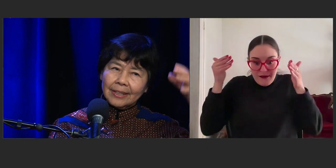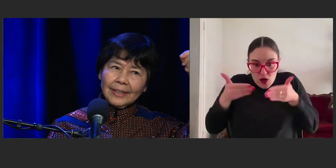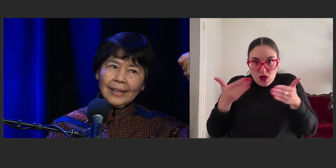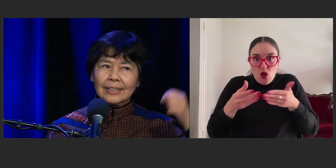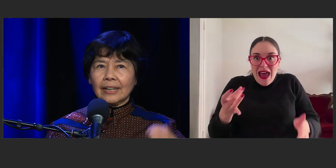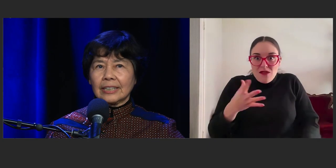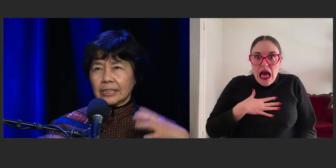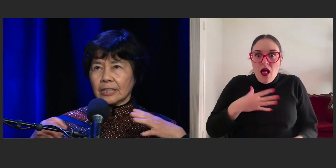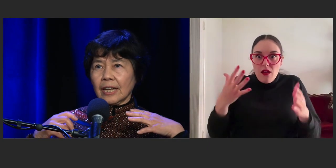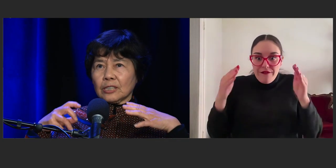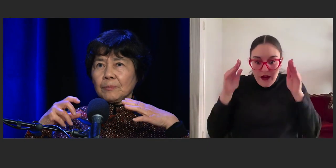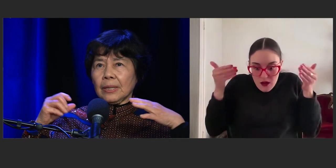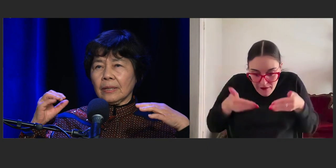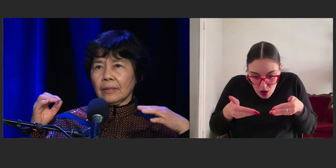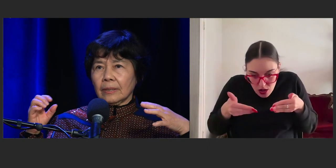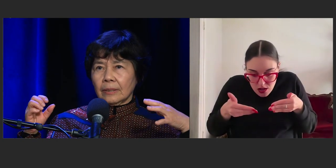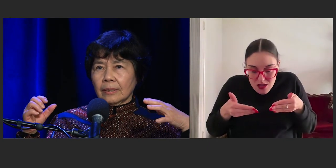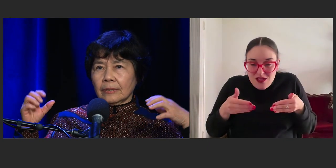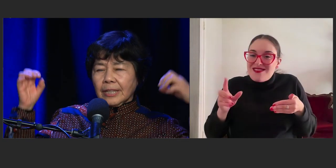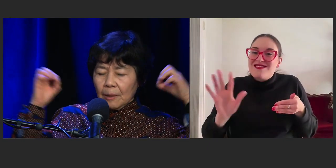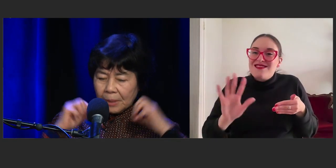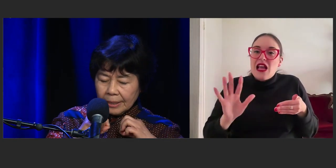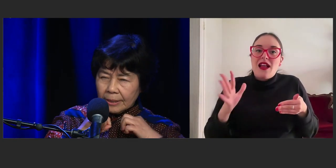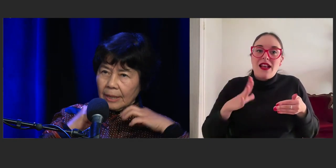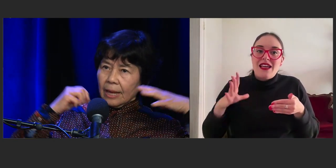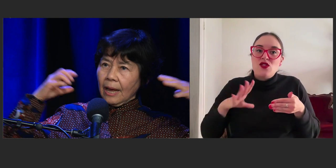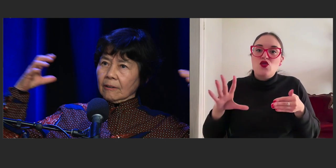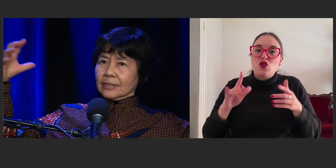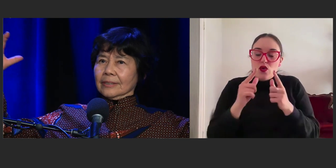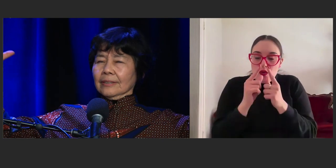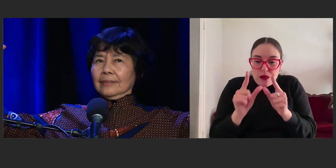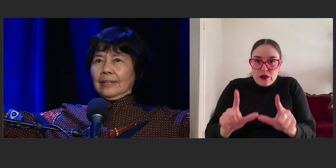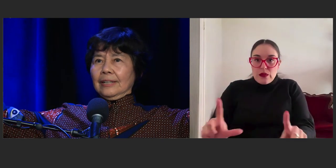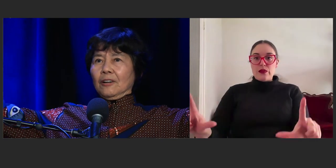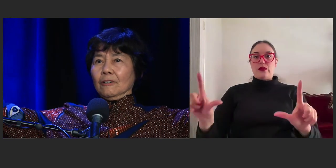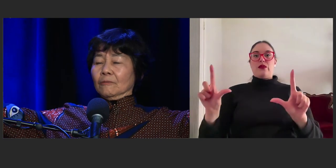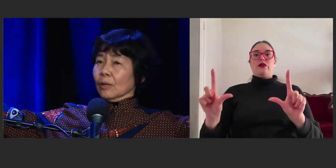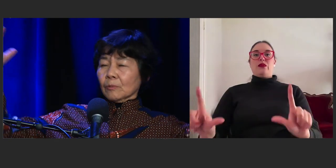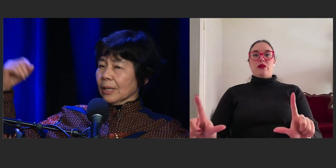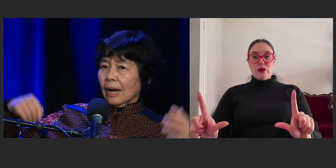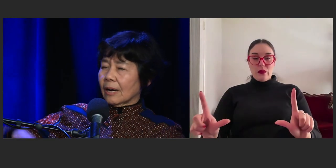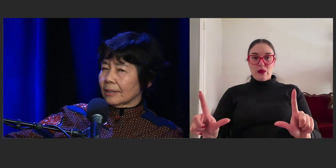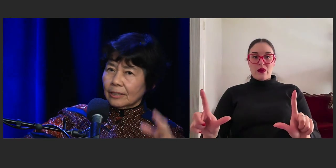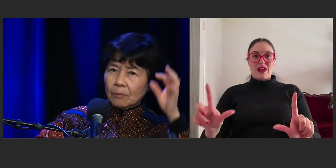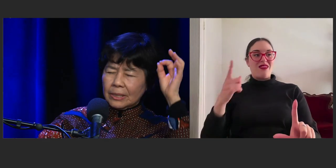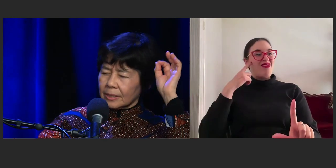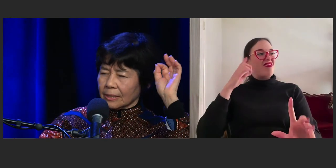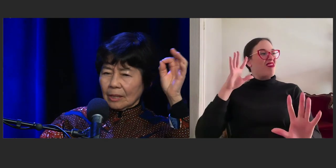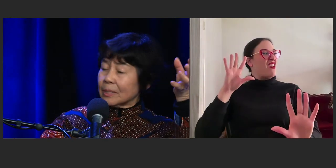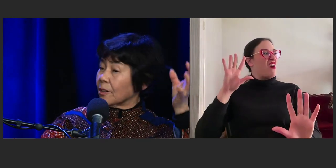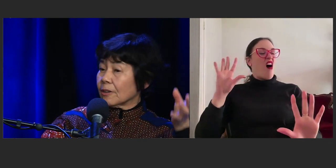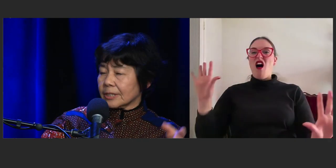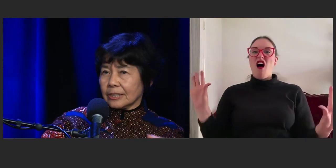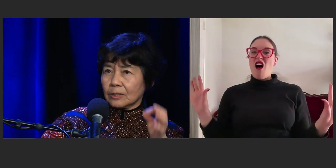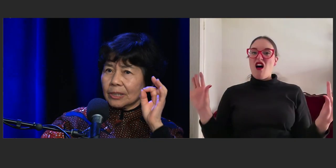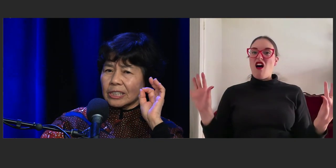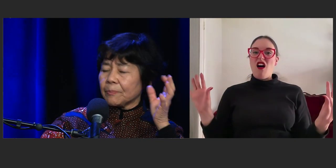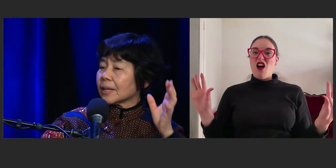And I let just like to be, to come in and out and go, well we are, we're just, I mean the earth is just one spec